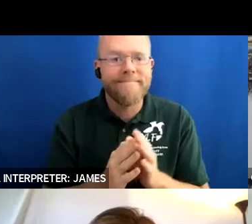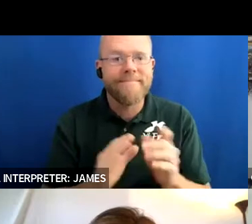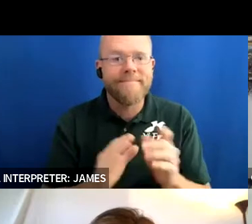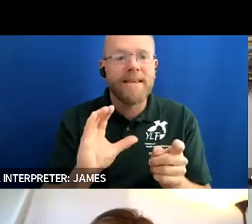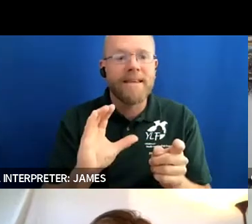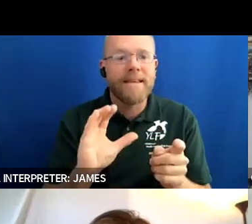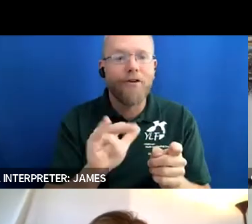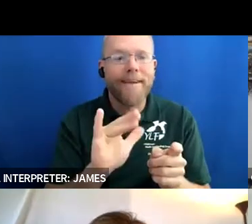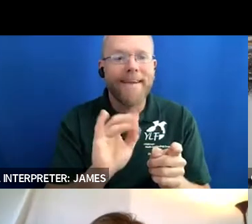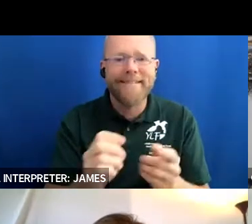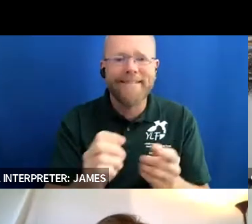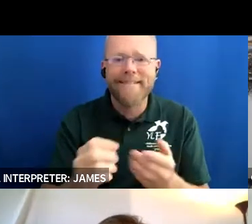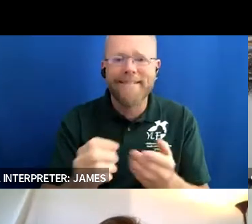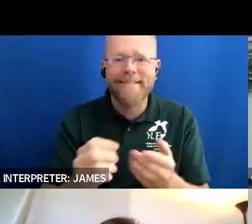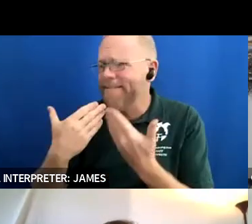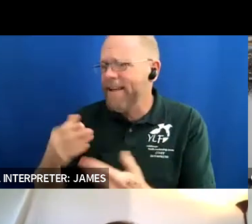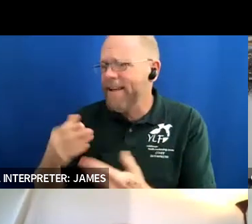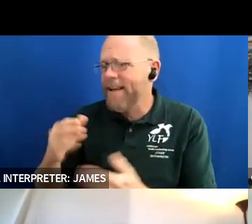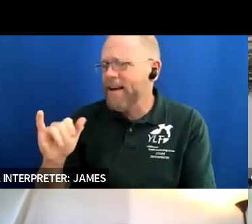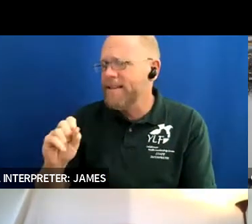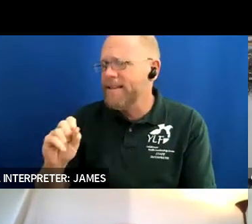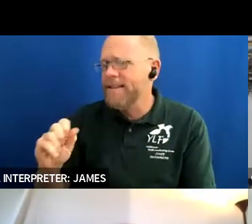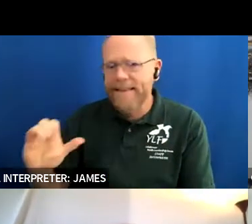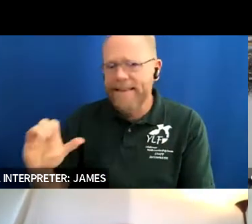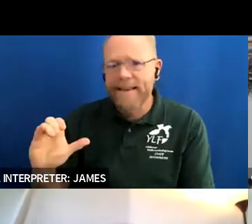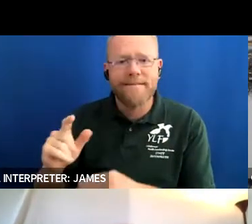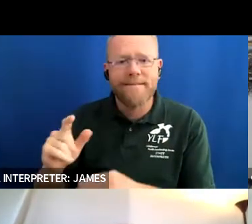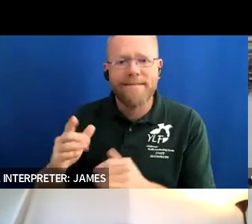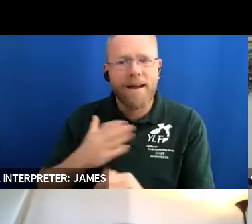i love that you're helping other states to to start a new program that's awesome i love